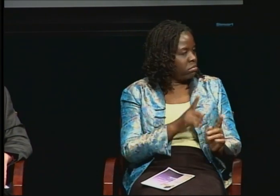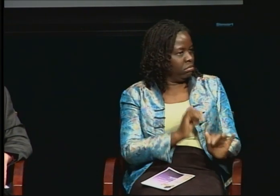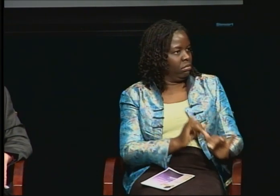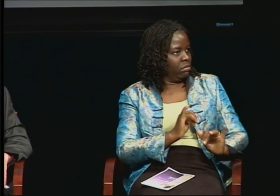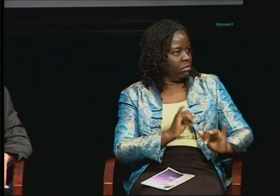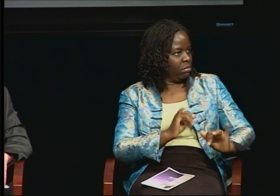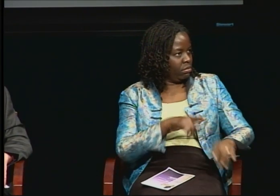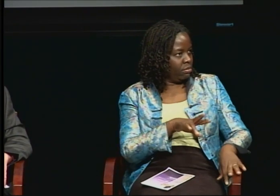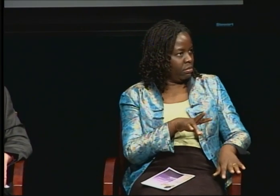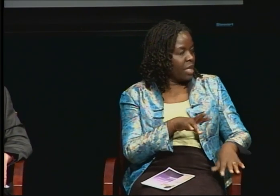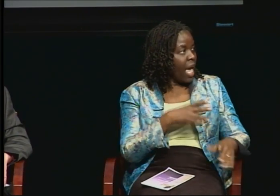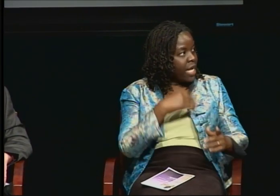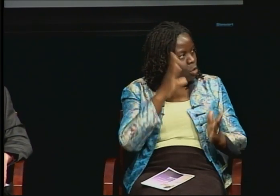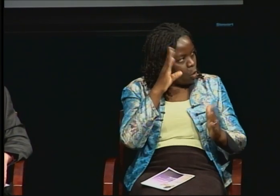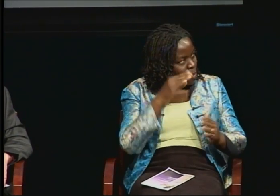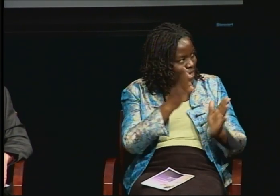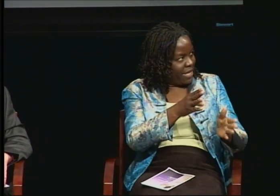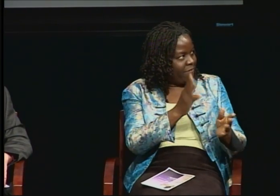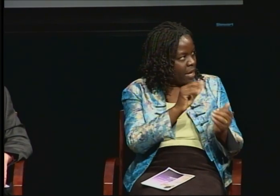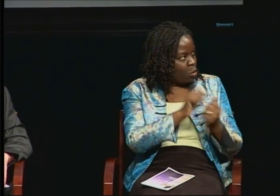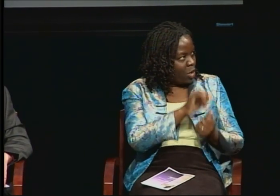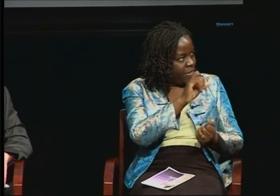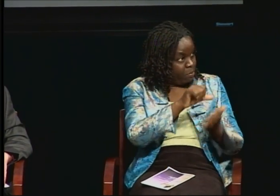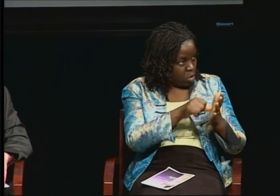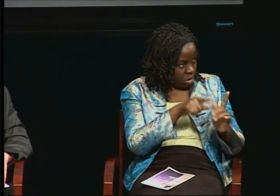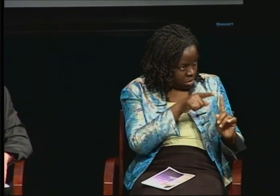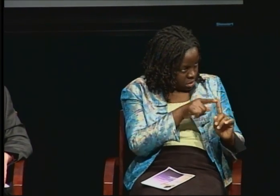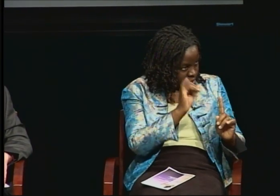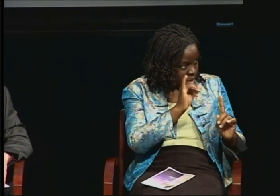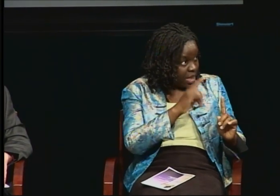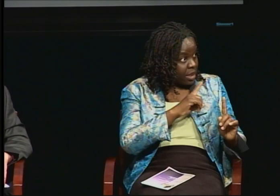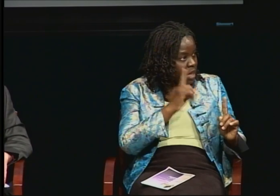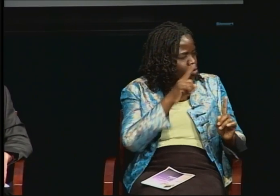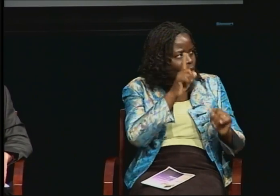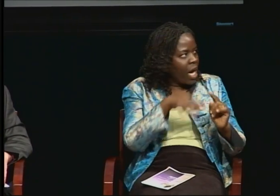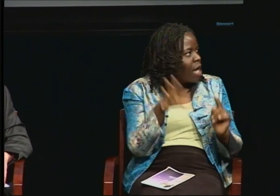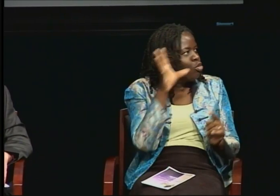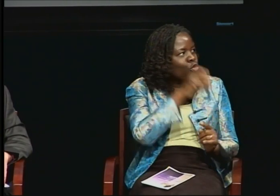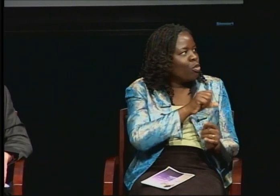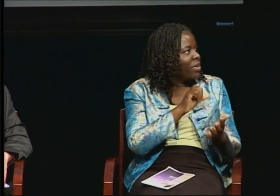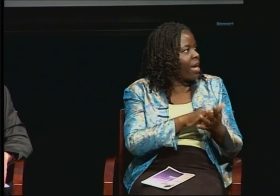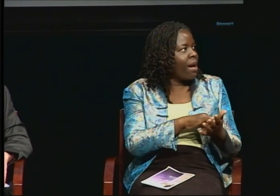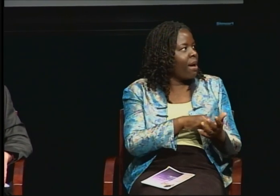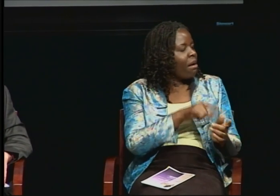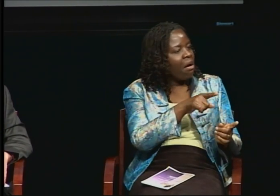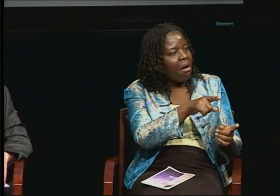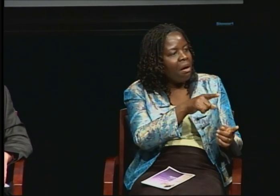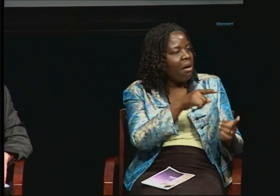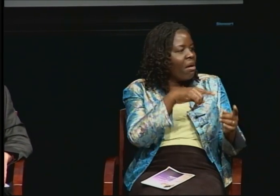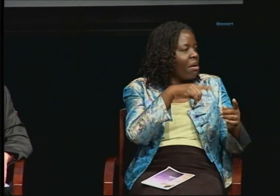Don't make any assumptions about who I am. Because you see me. I'm black I'm deaf. And I'm a woman. Don't put me in any type of position in your mind